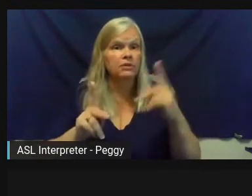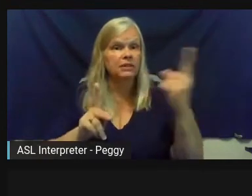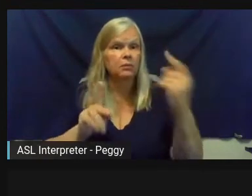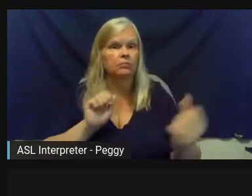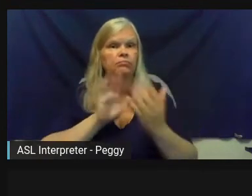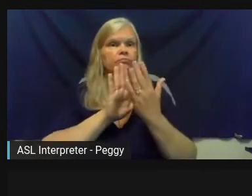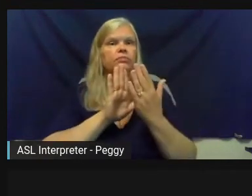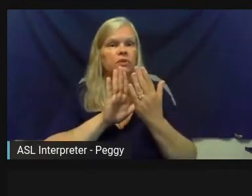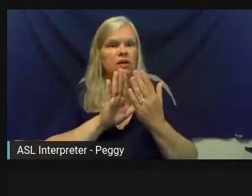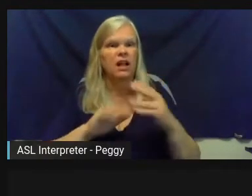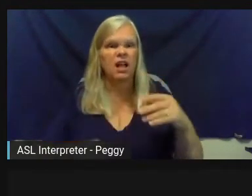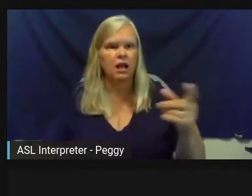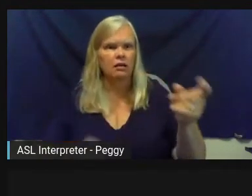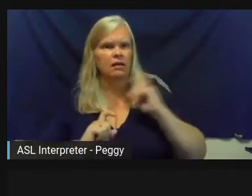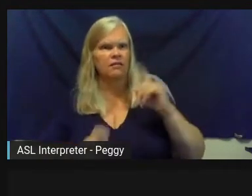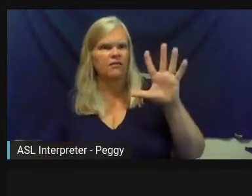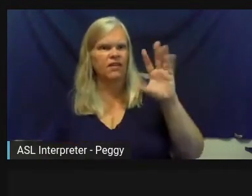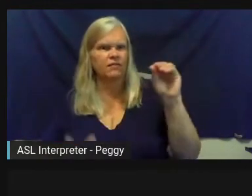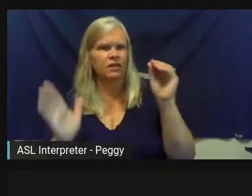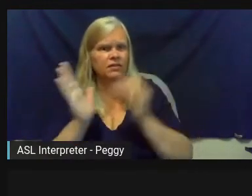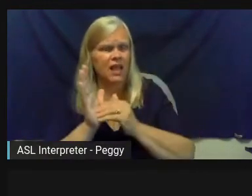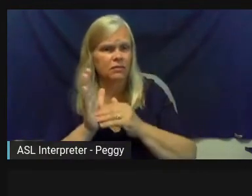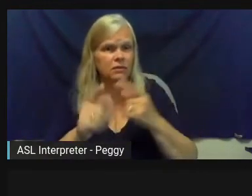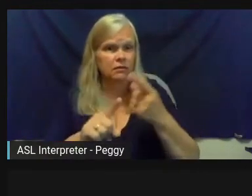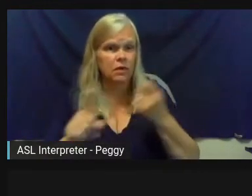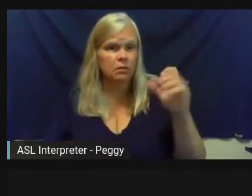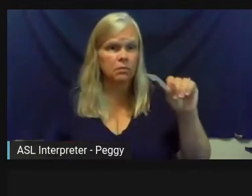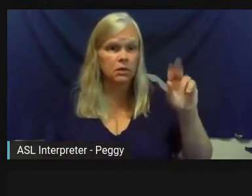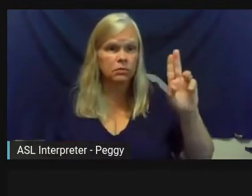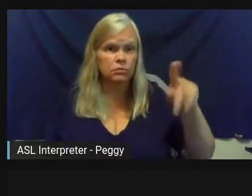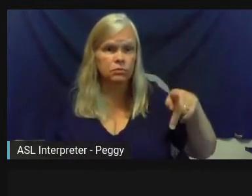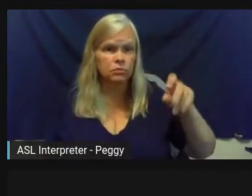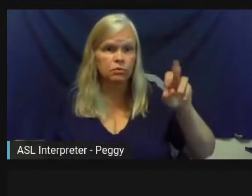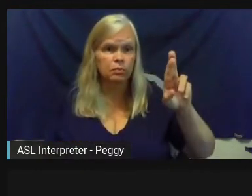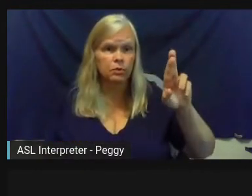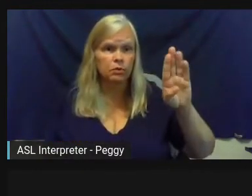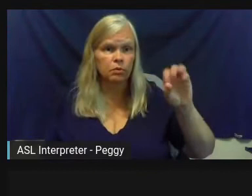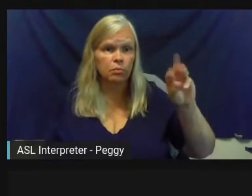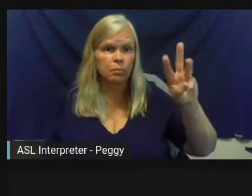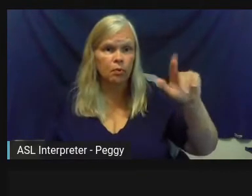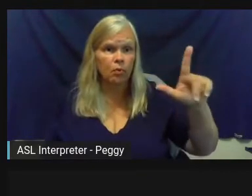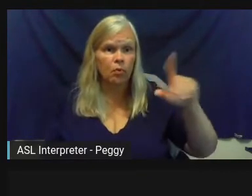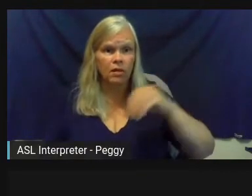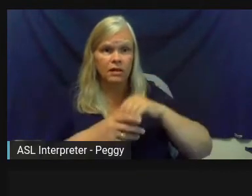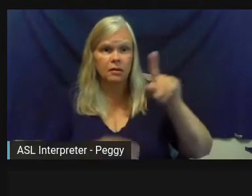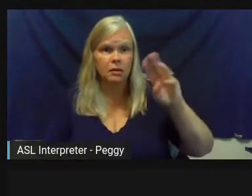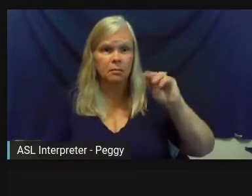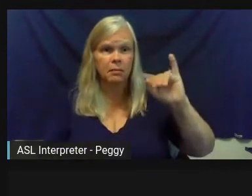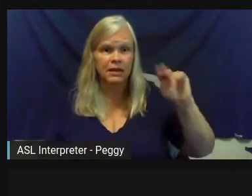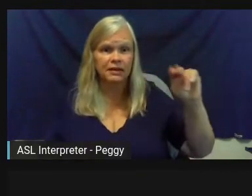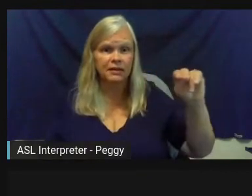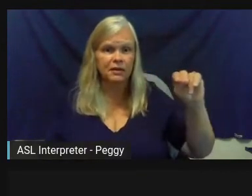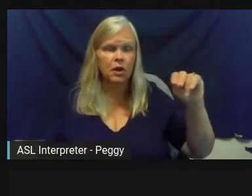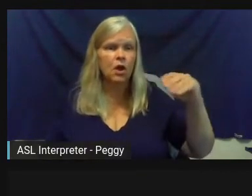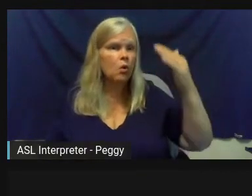$50,000 grant from the Super Bowl that was in Minnesota, we knew each other's values.